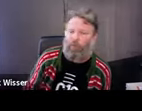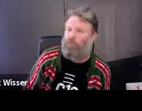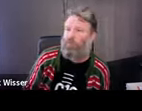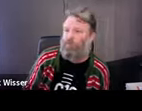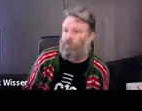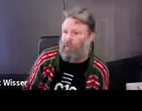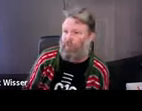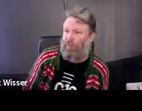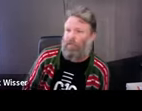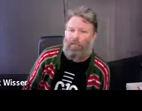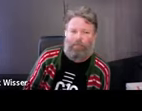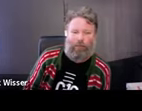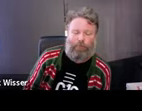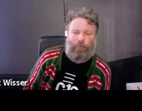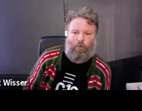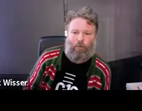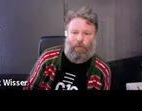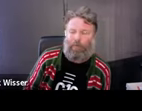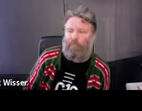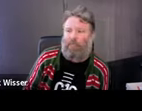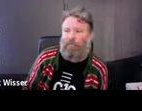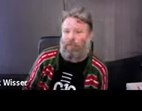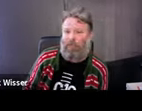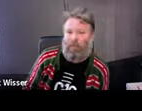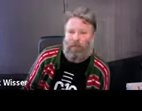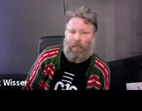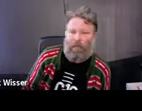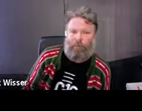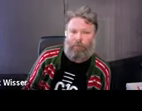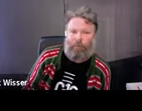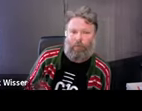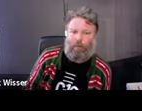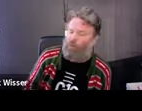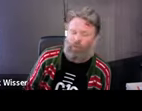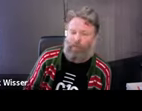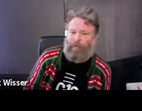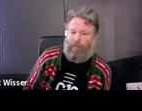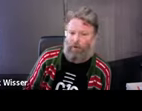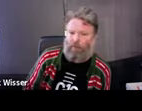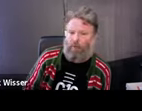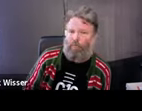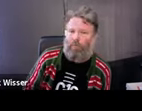absolutely not a school in the traditional sense. It's basically a